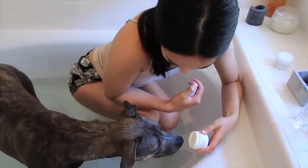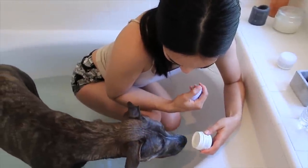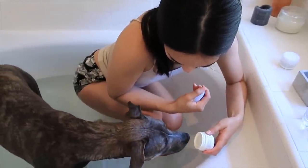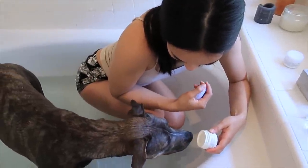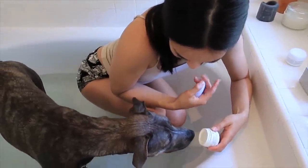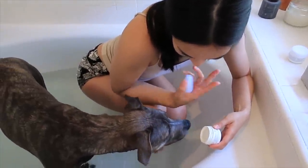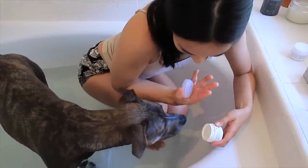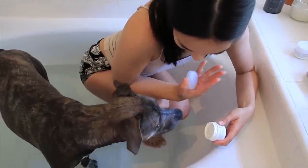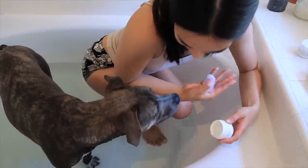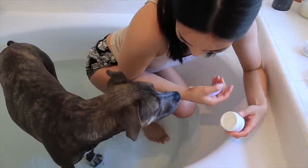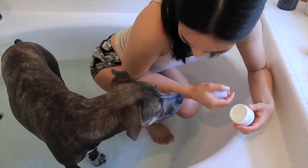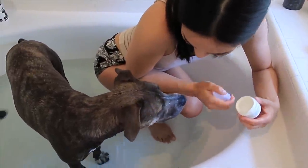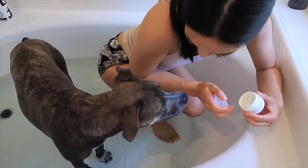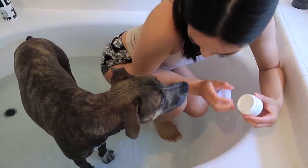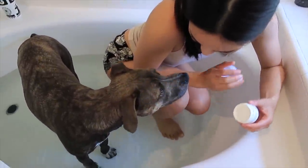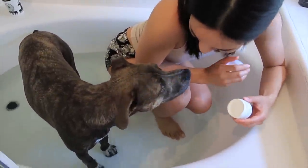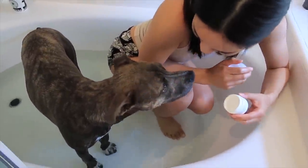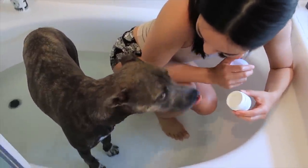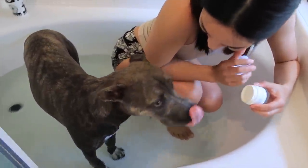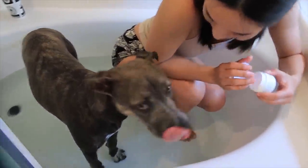E: mmm E: smells good, huh